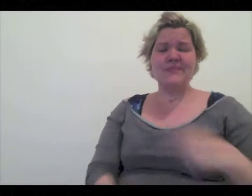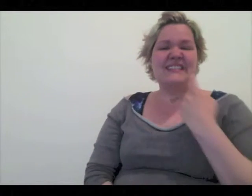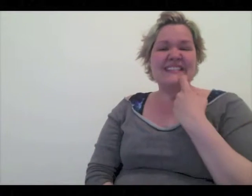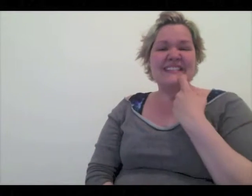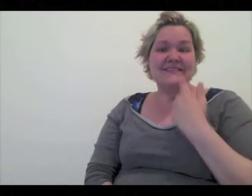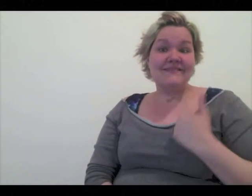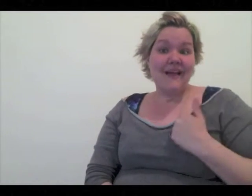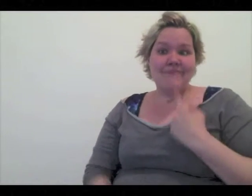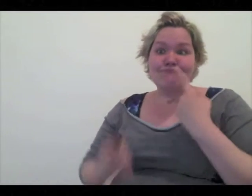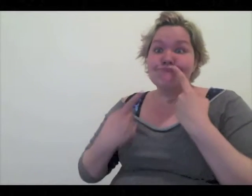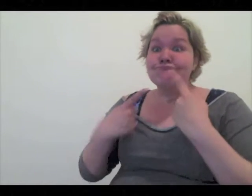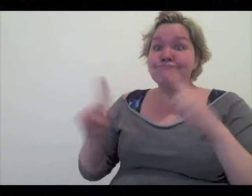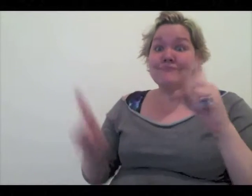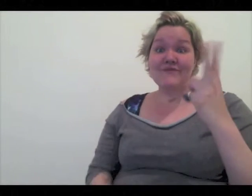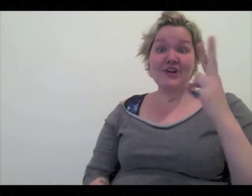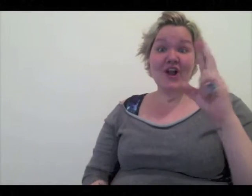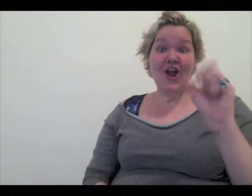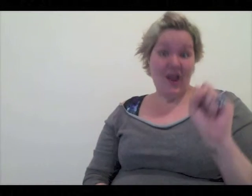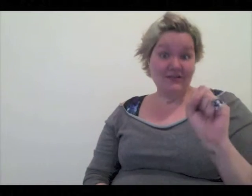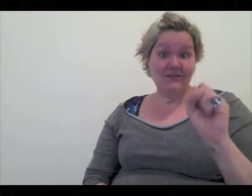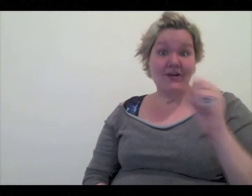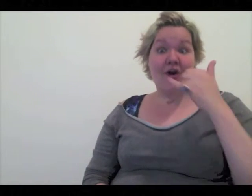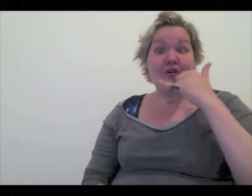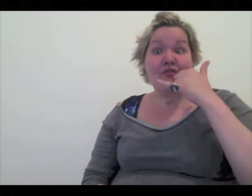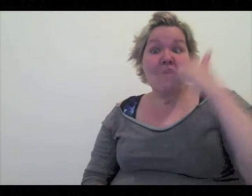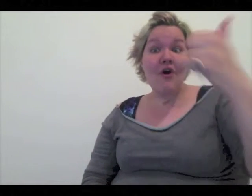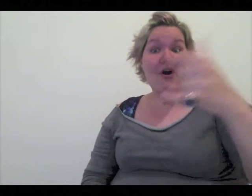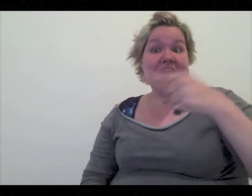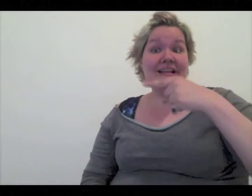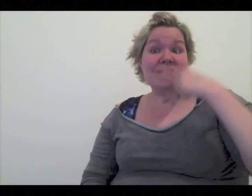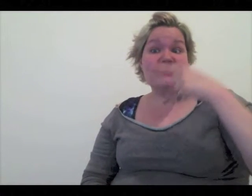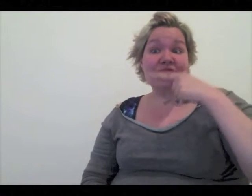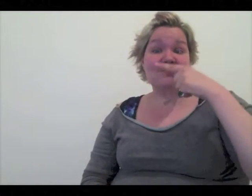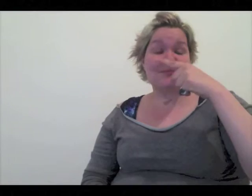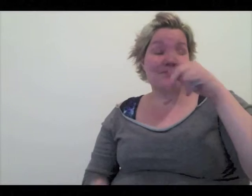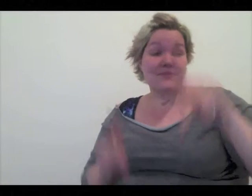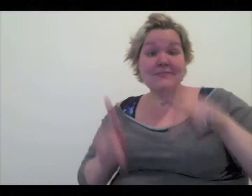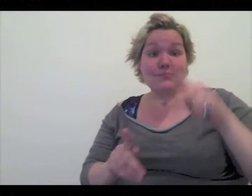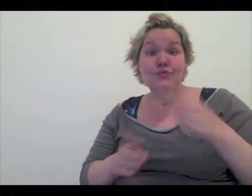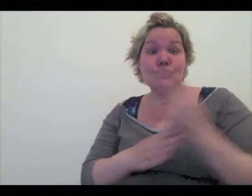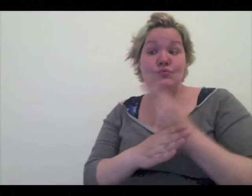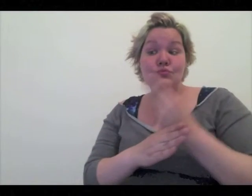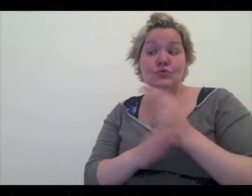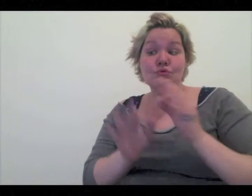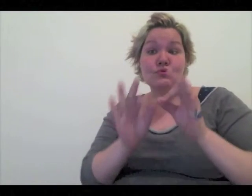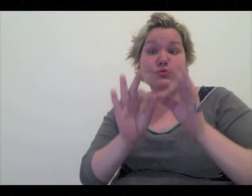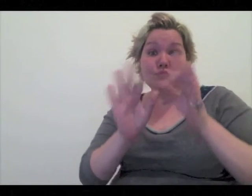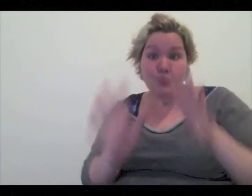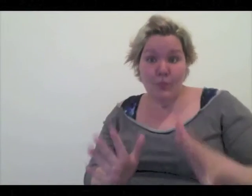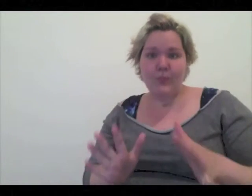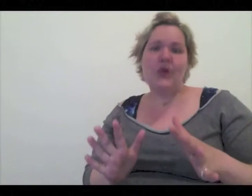Also, Canada just announced that Video Relay Services where you can make phone calls to hearing people using sign language interpreters